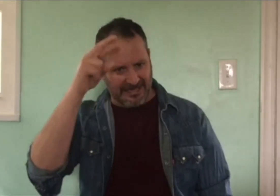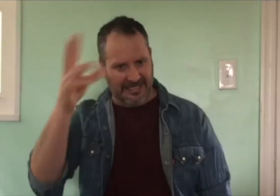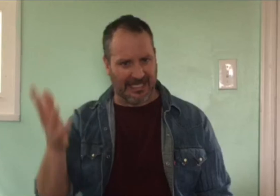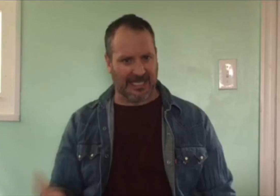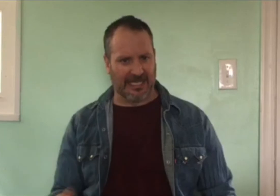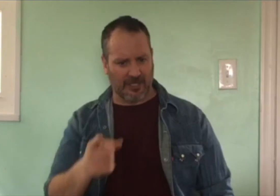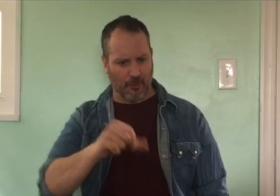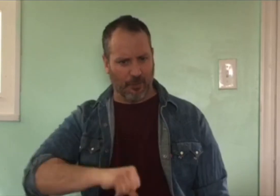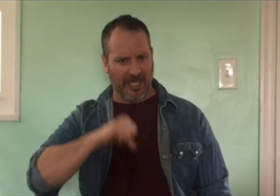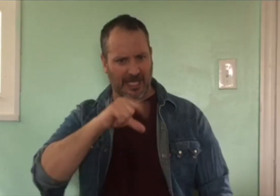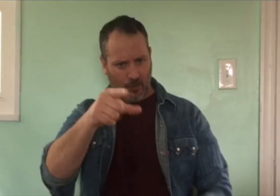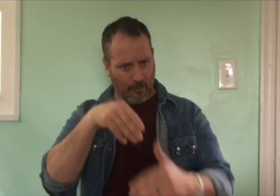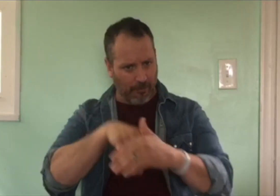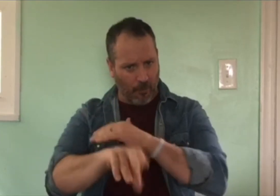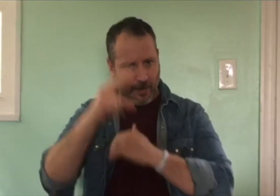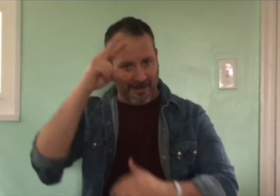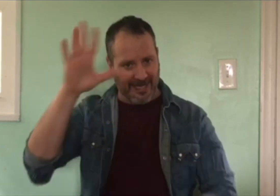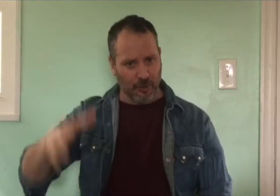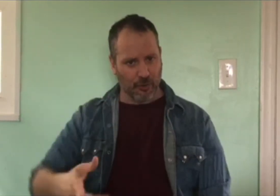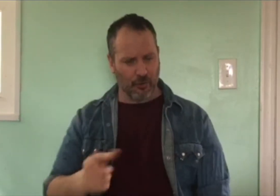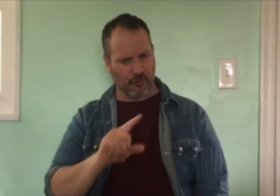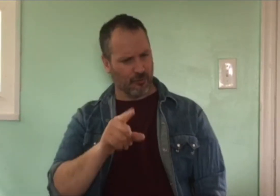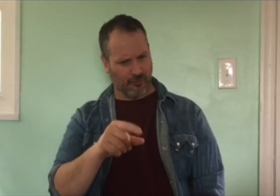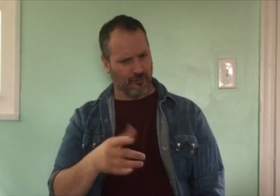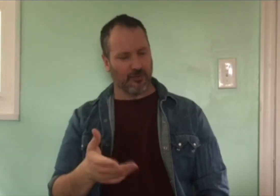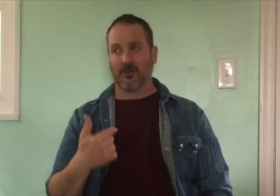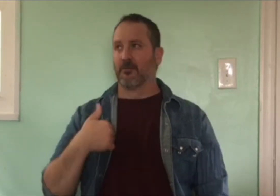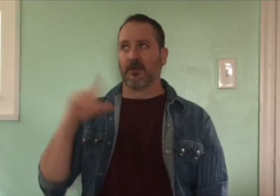“You’re a Mexican. You should be proud to be one. You were born in Mexico. What’s up with you?” I